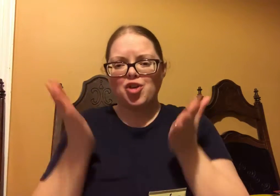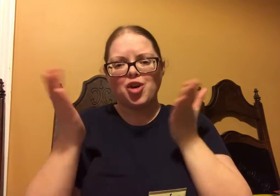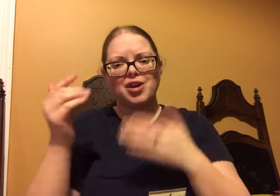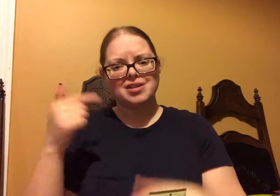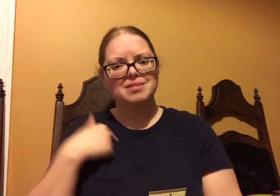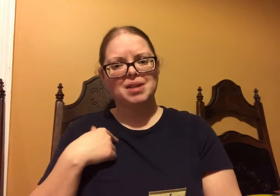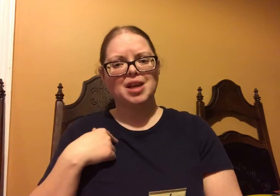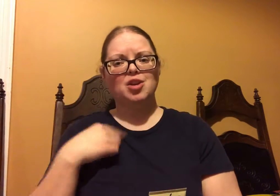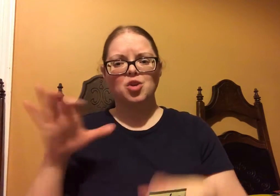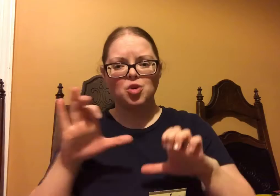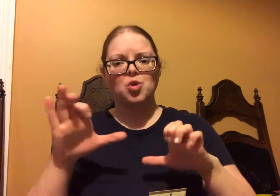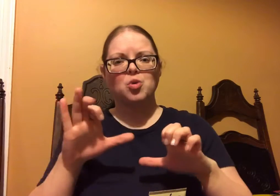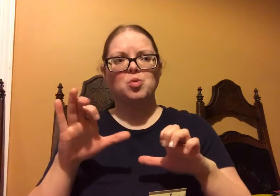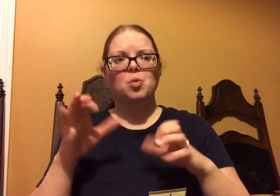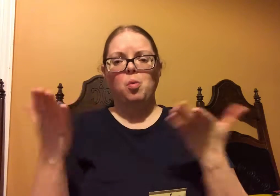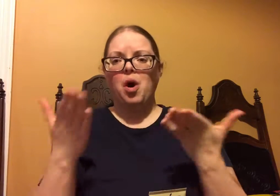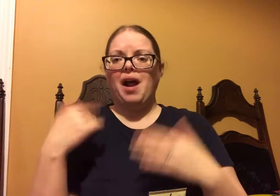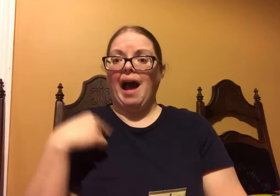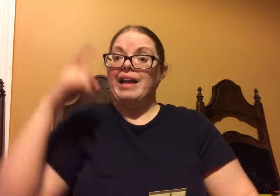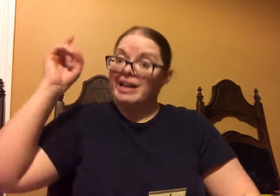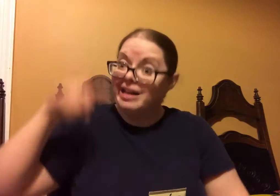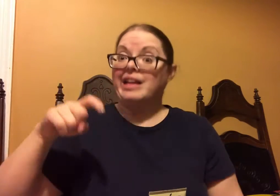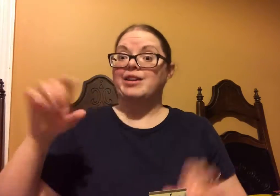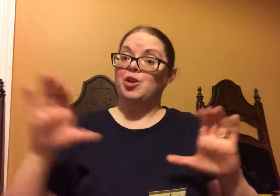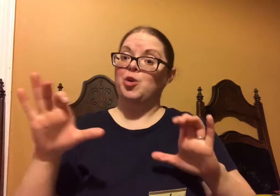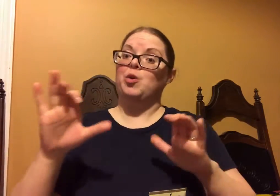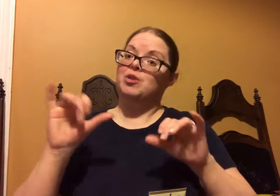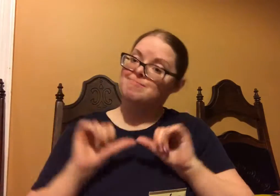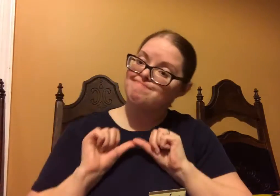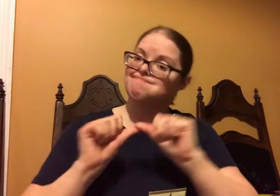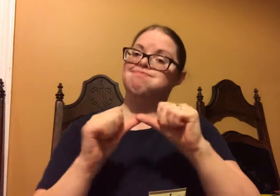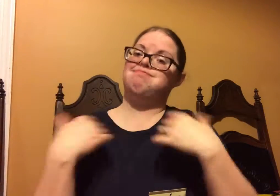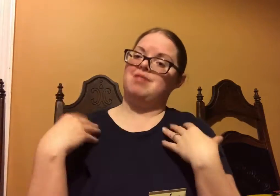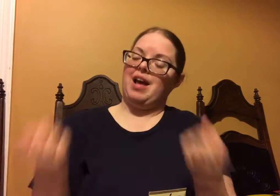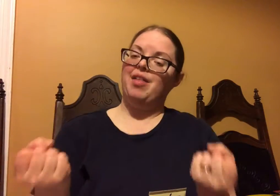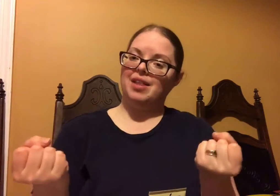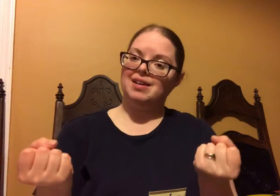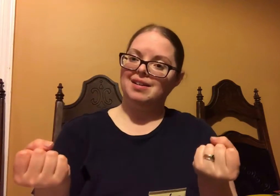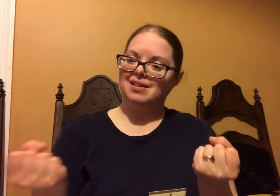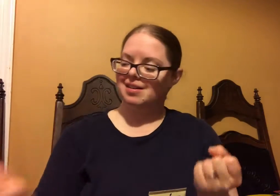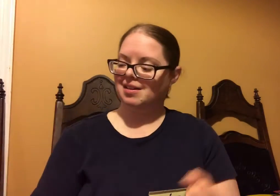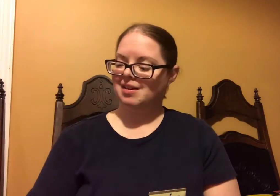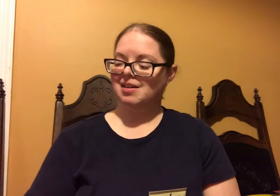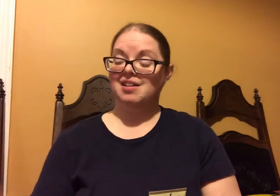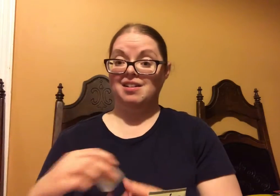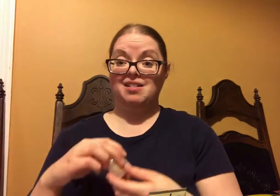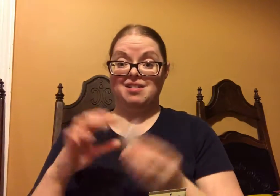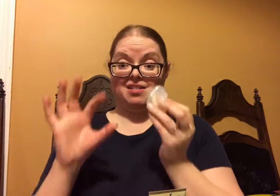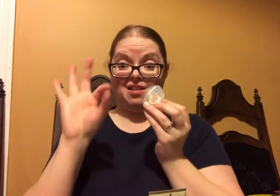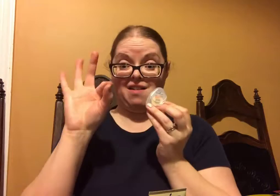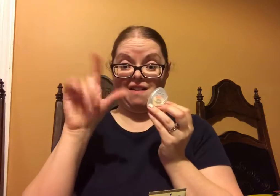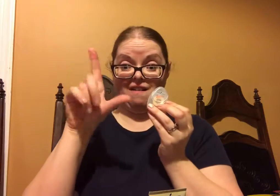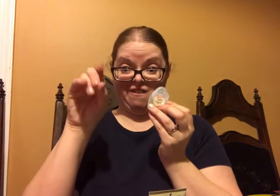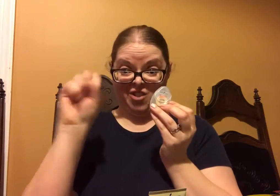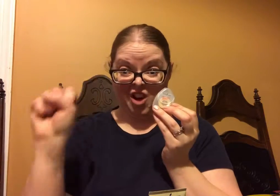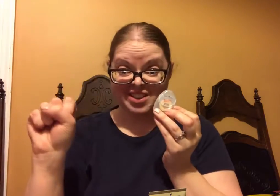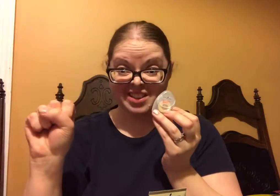It encourages me to do what I need to be doing to stay healthy.